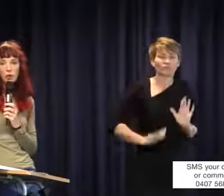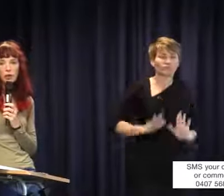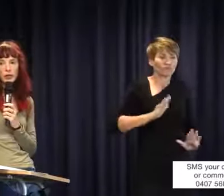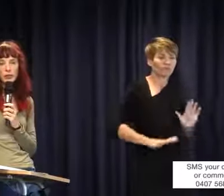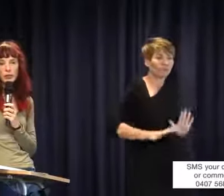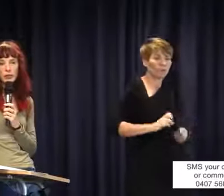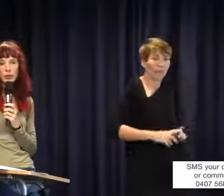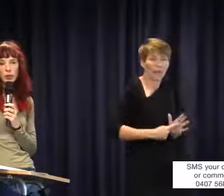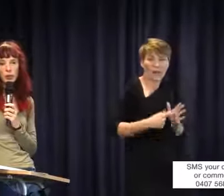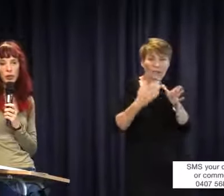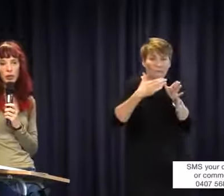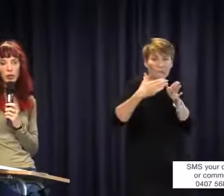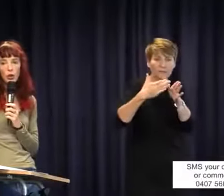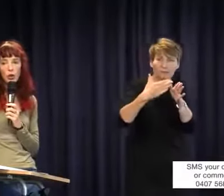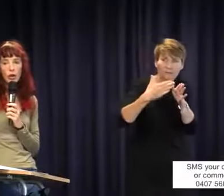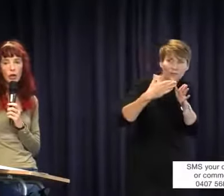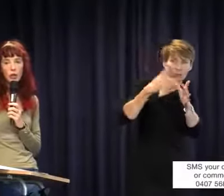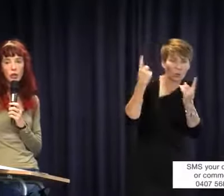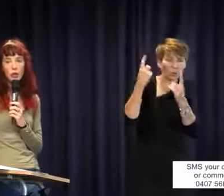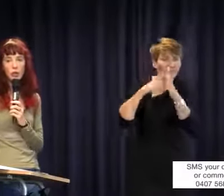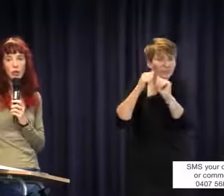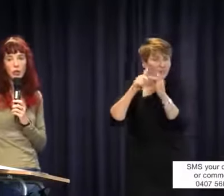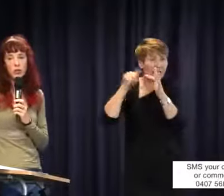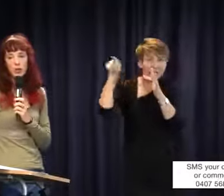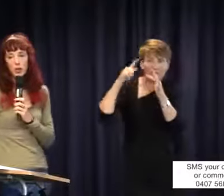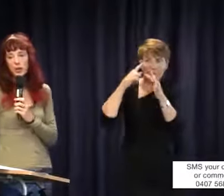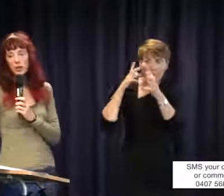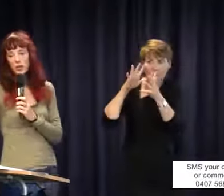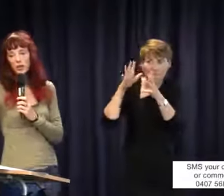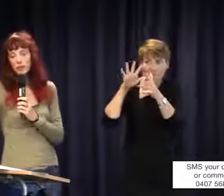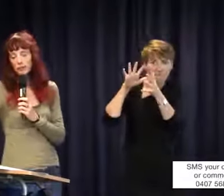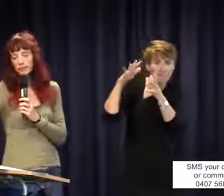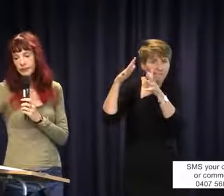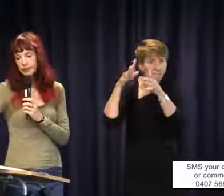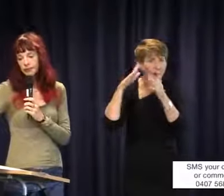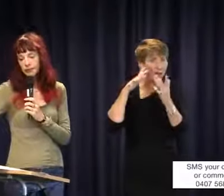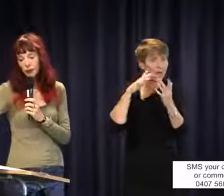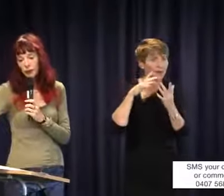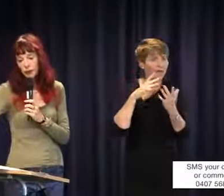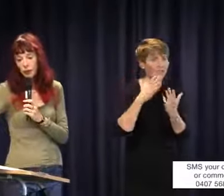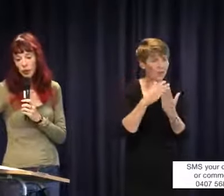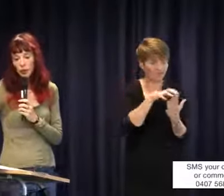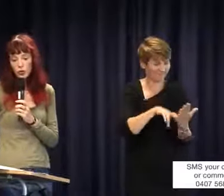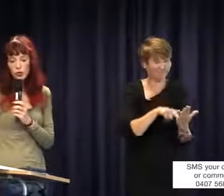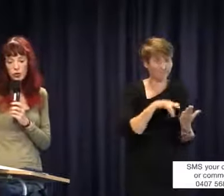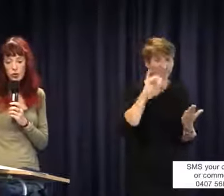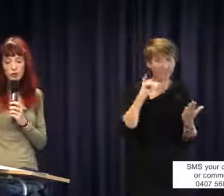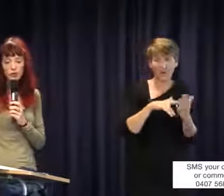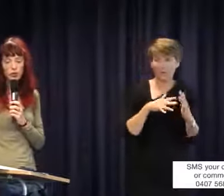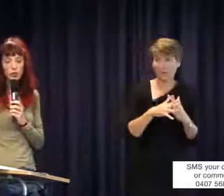create this bad law. So to be honest, if people want to use the disabilities standards for